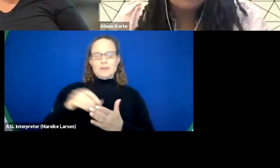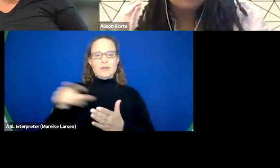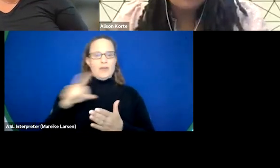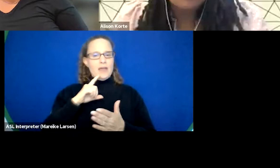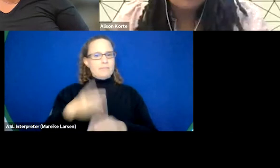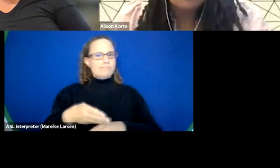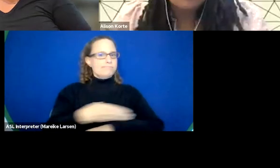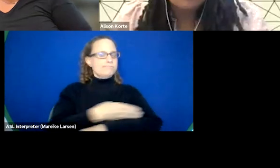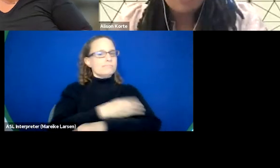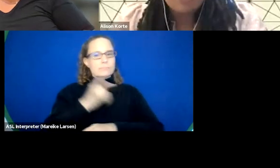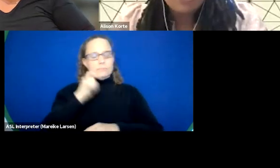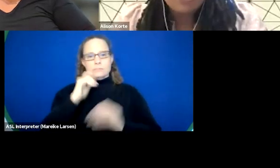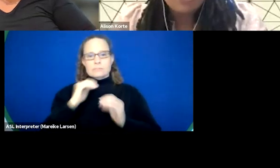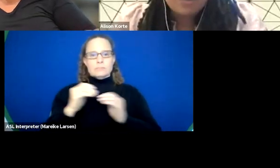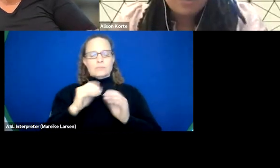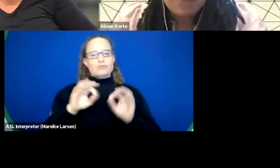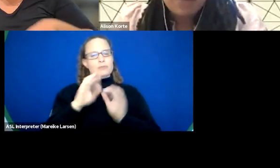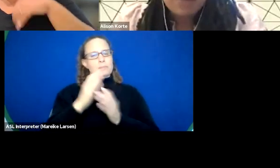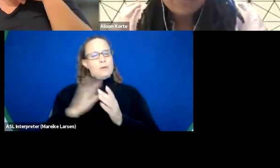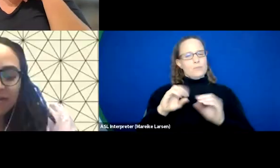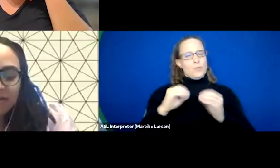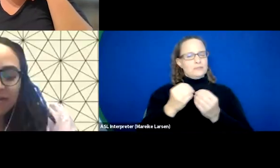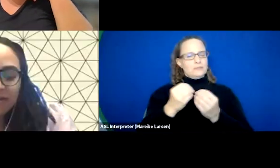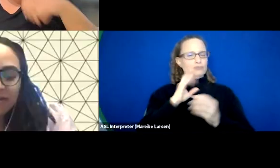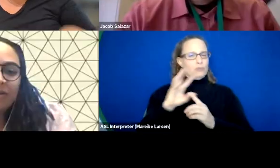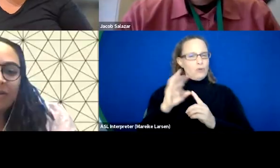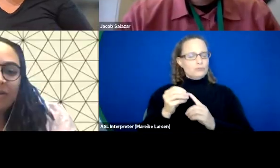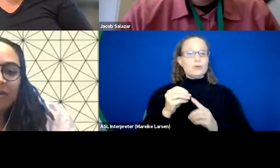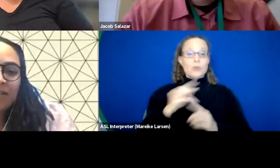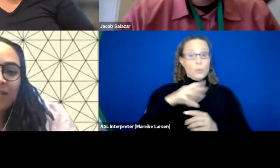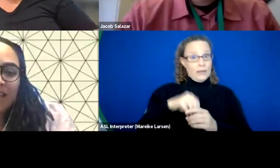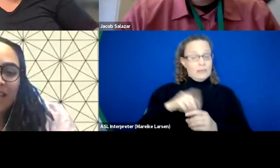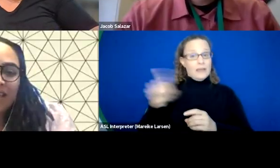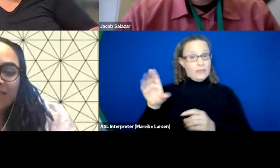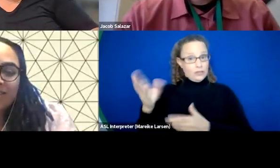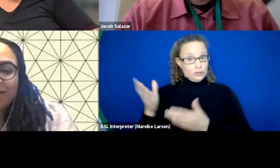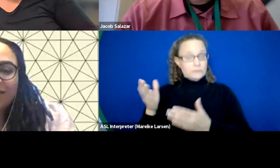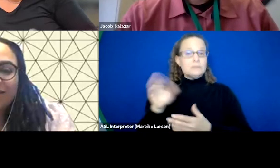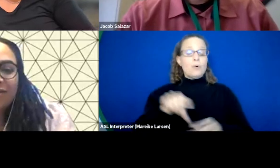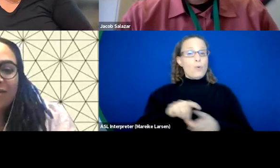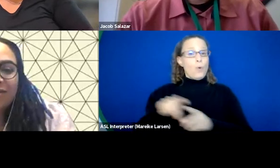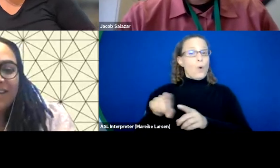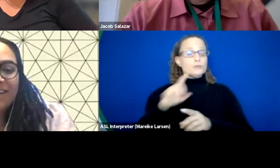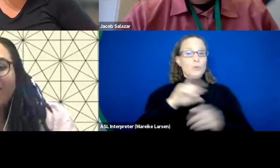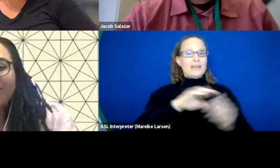and social this a critical piece of their organizational culture, not just within the delivery of their services but also across the city and county of Los Angeles.